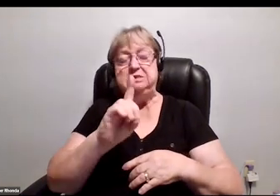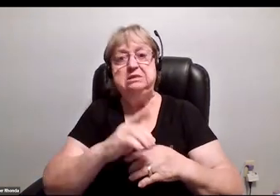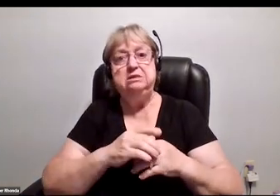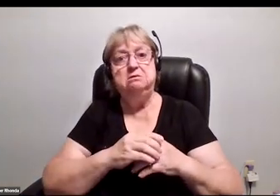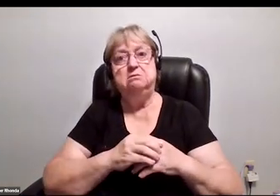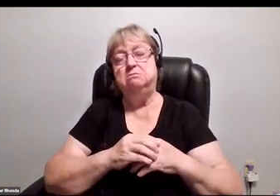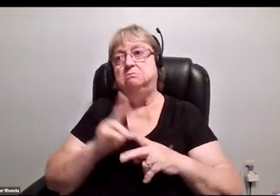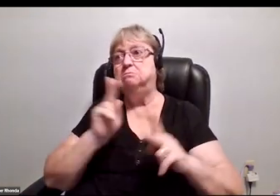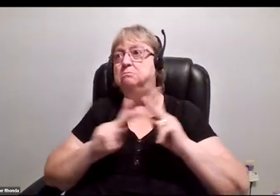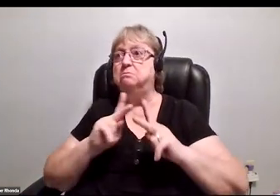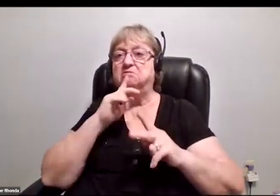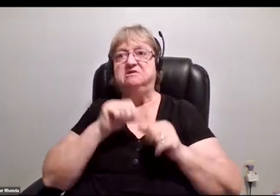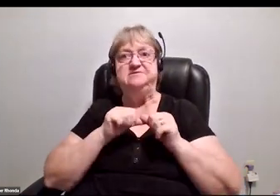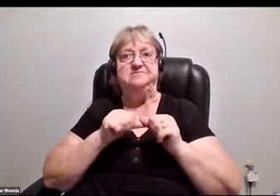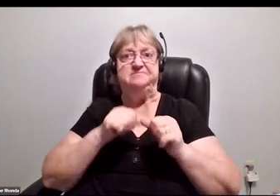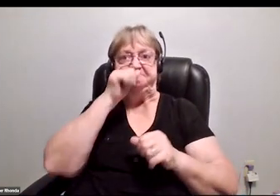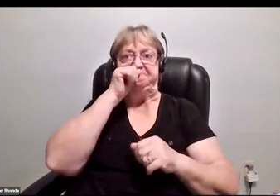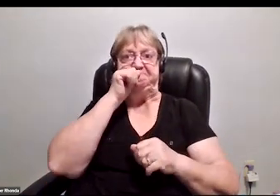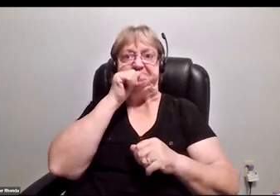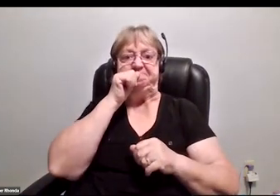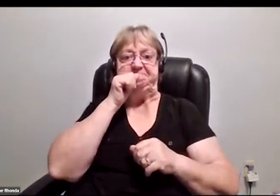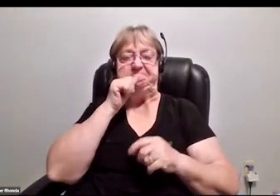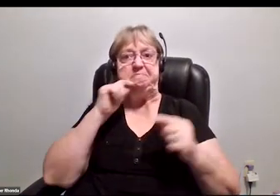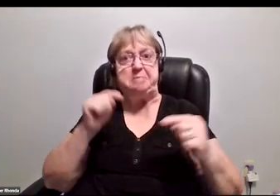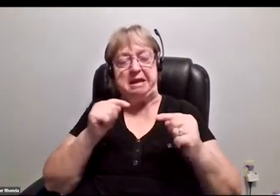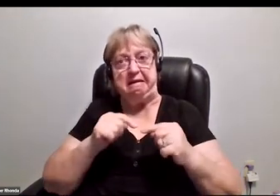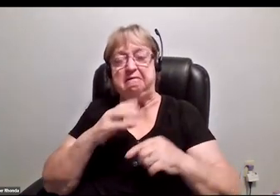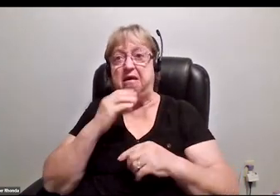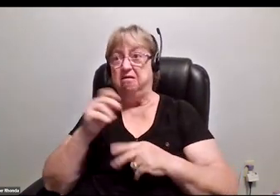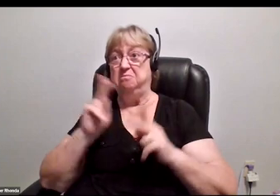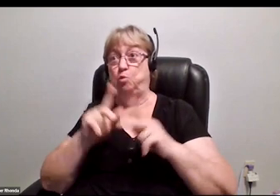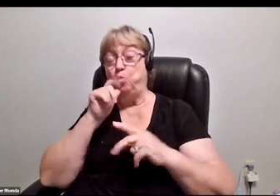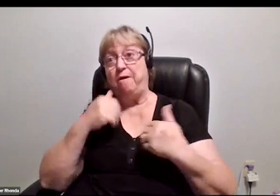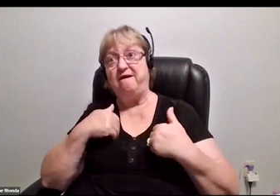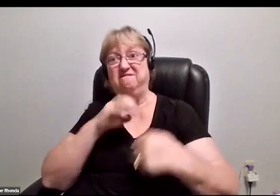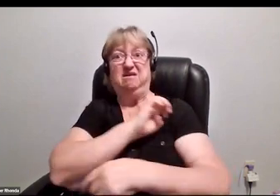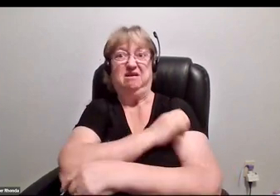Folks who have chronic pain and chronic conditions, and folks who have energy issues.